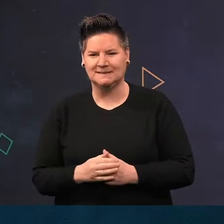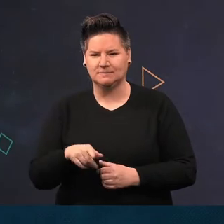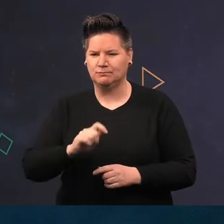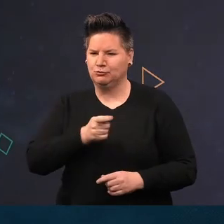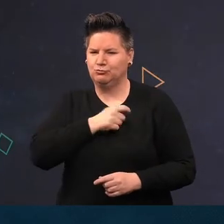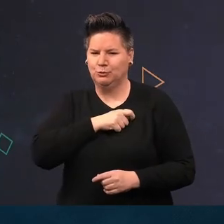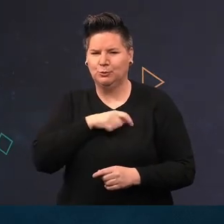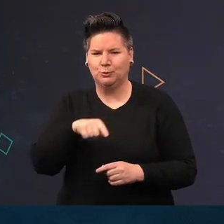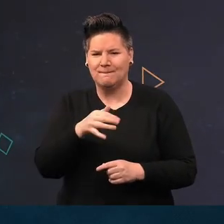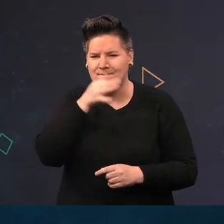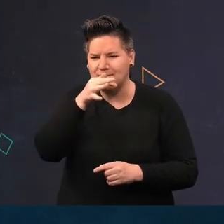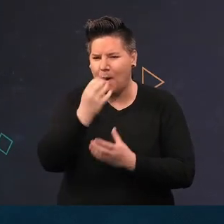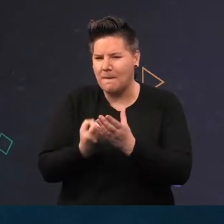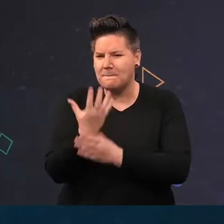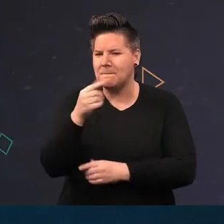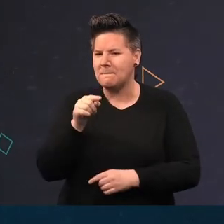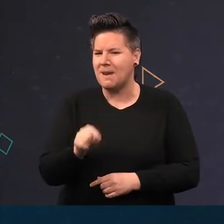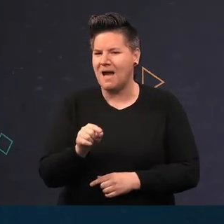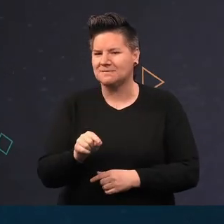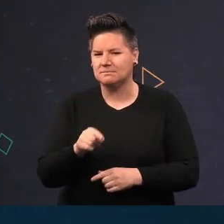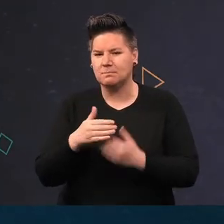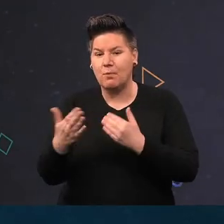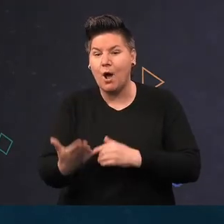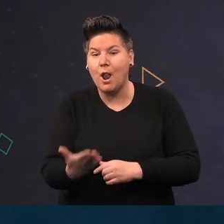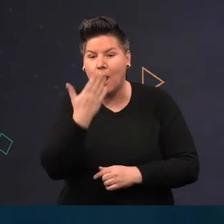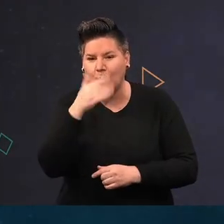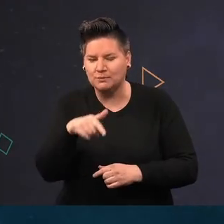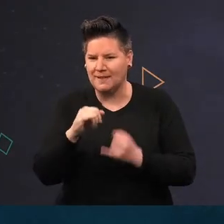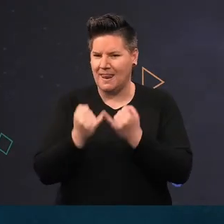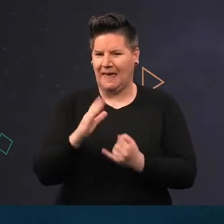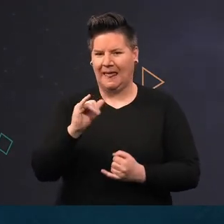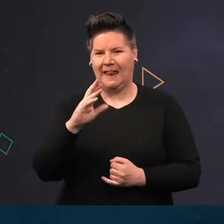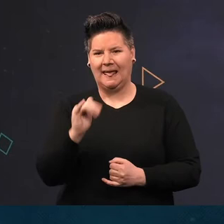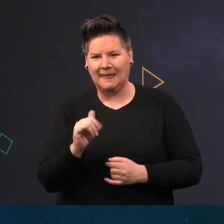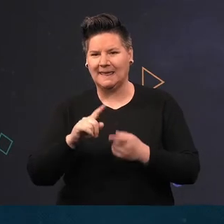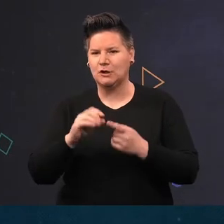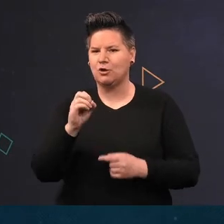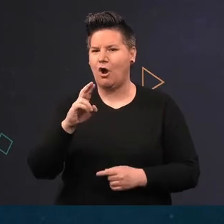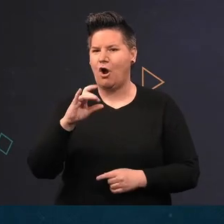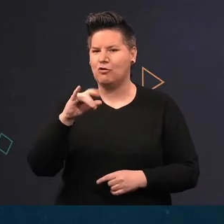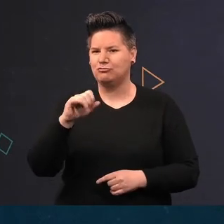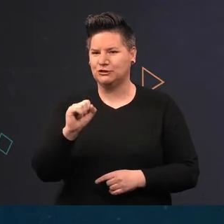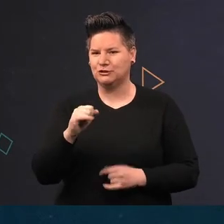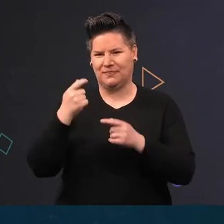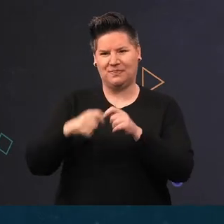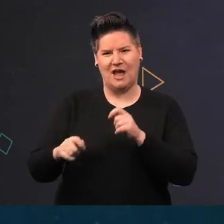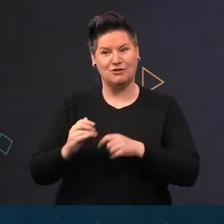flowering plant and is actually more closely related to lillies and orchids than grass.